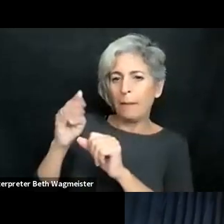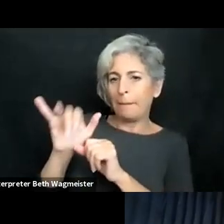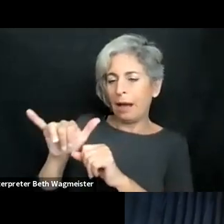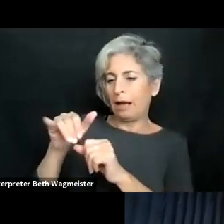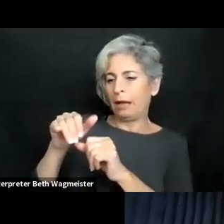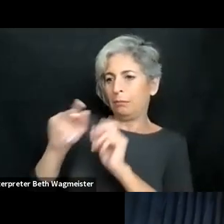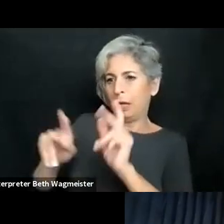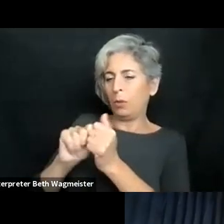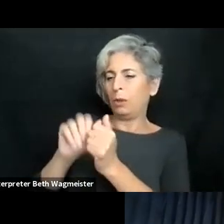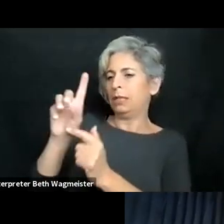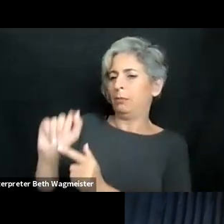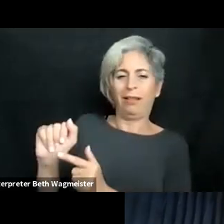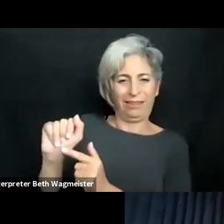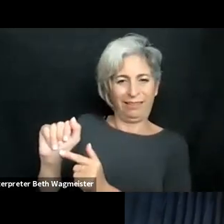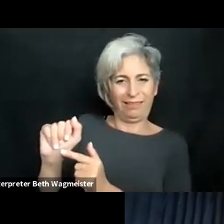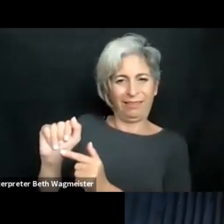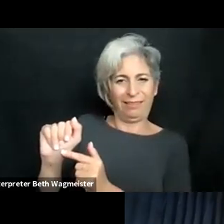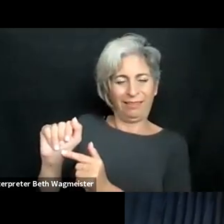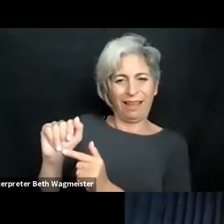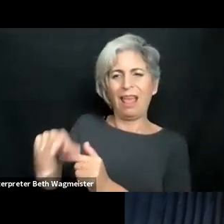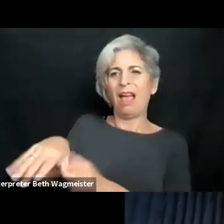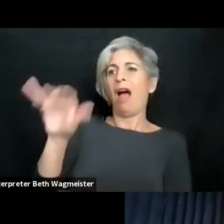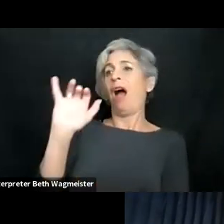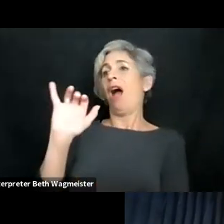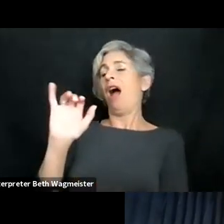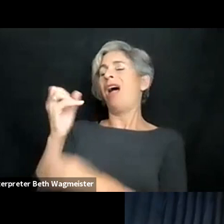their computer. Or their mobile smartphone, to be